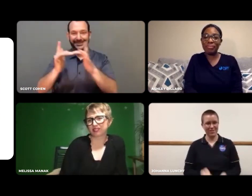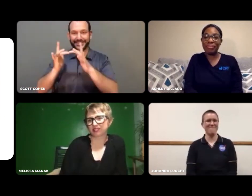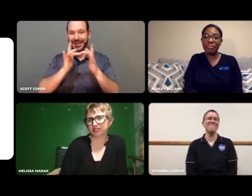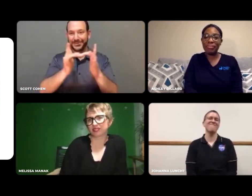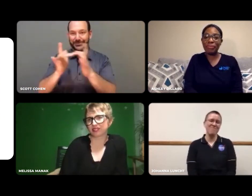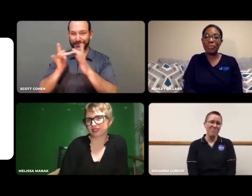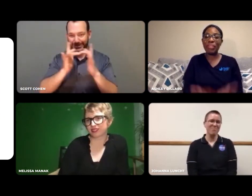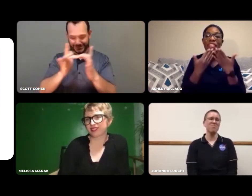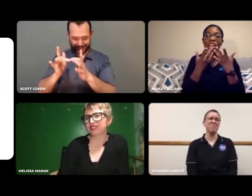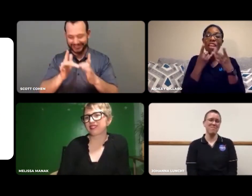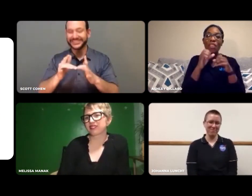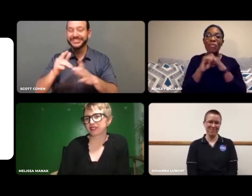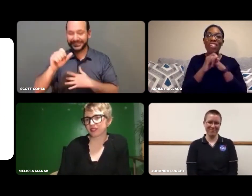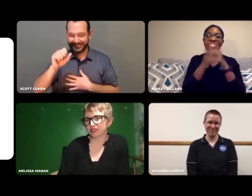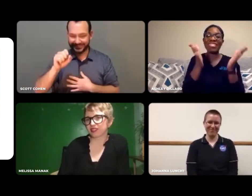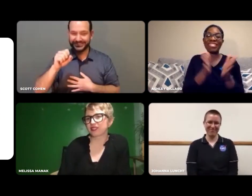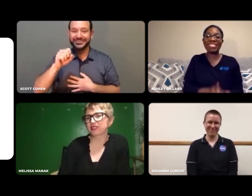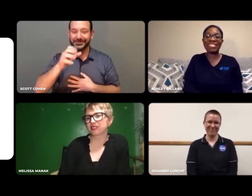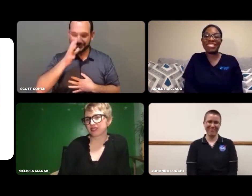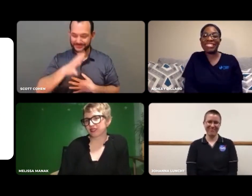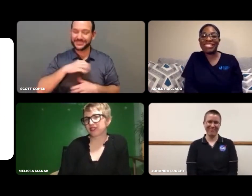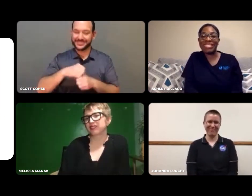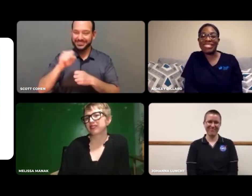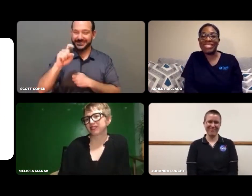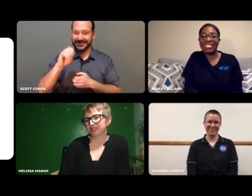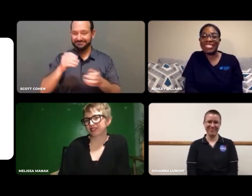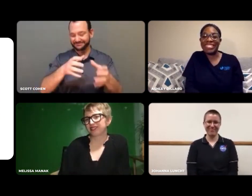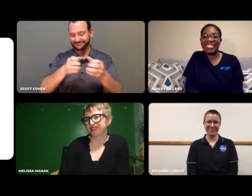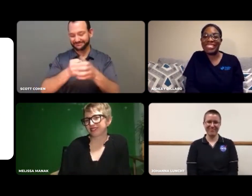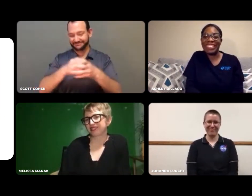I hope you all create some connections from this webinar, Women in STEM!